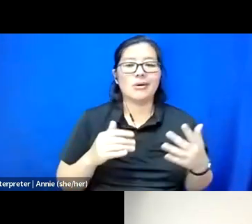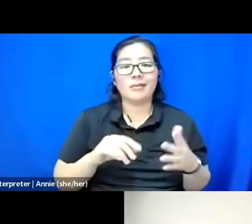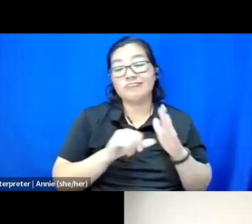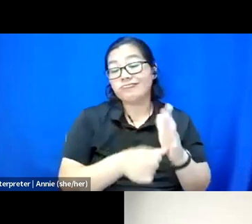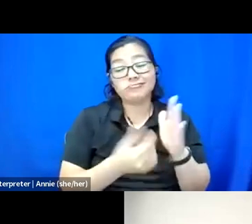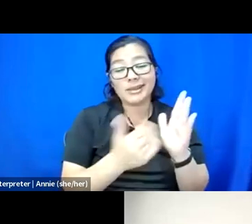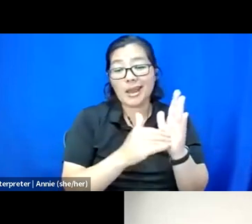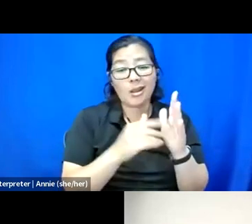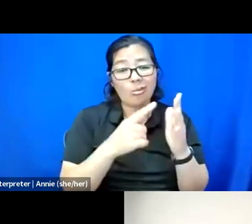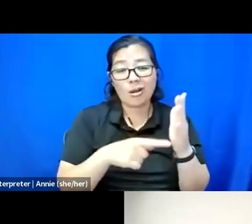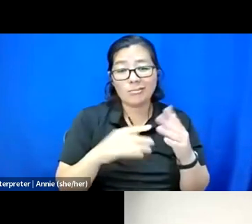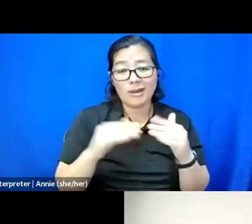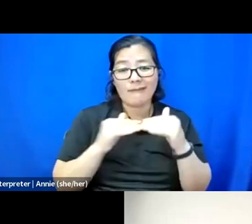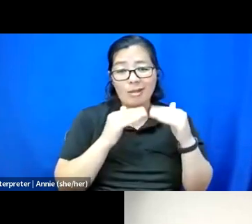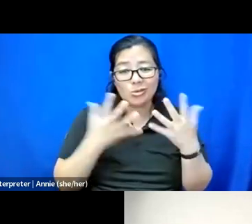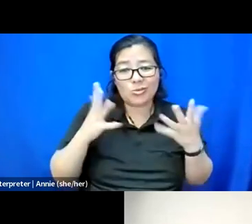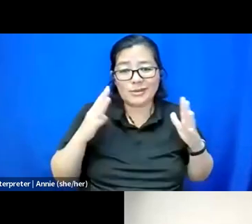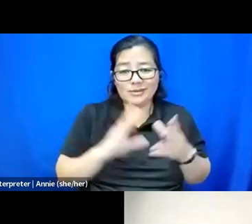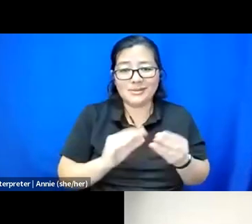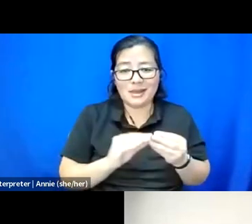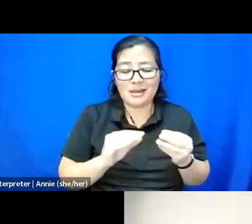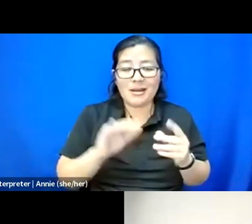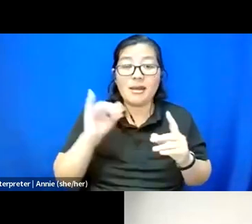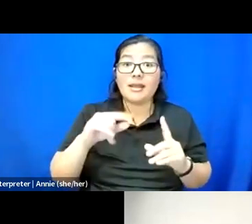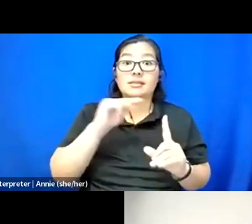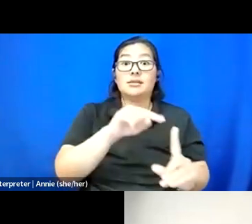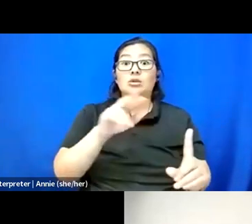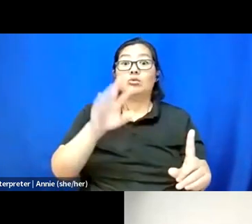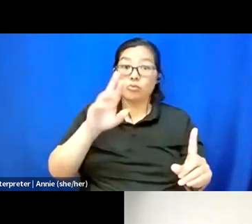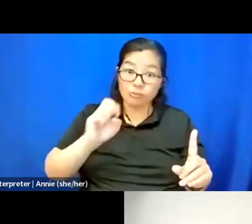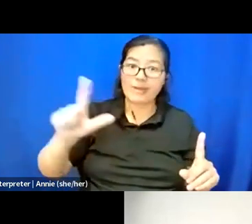But I think that's where, like, the real revolution in disability rights movement lies.